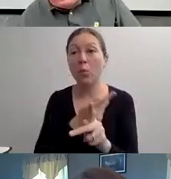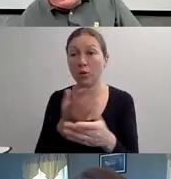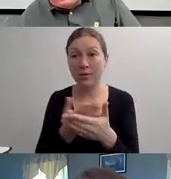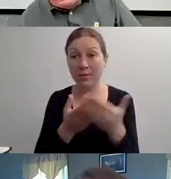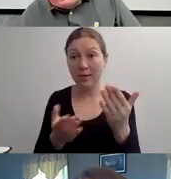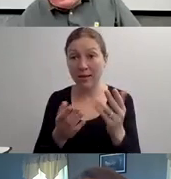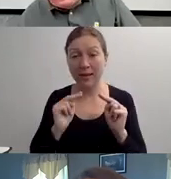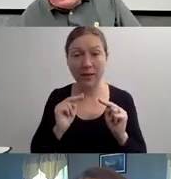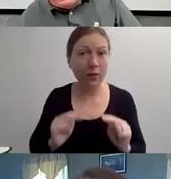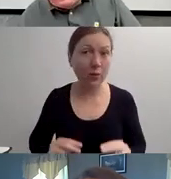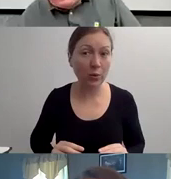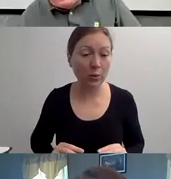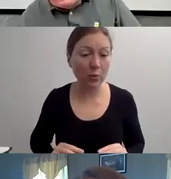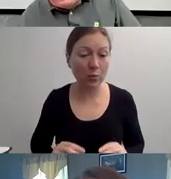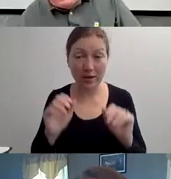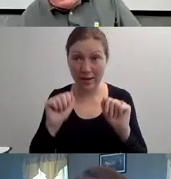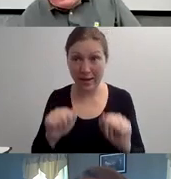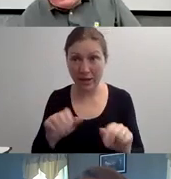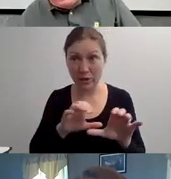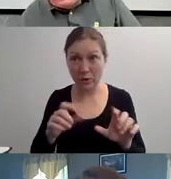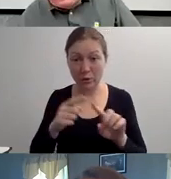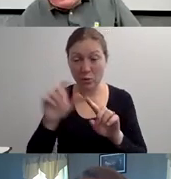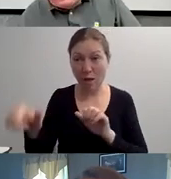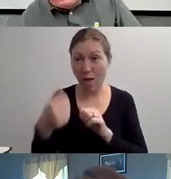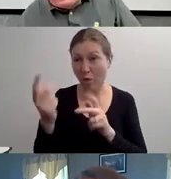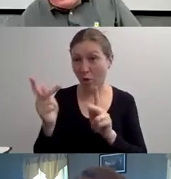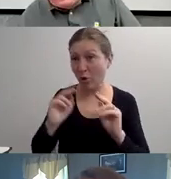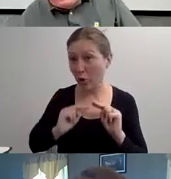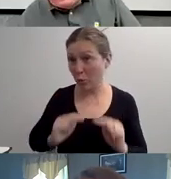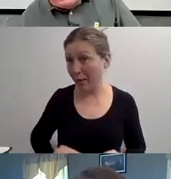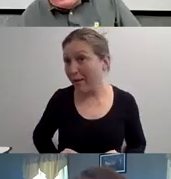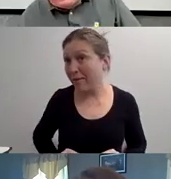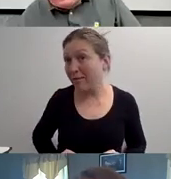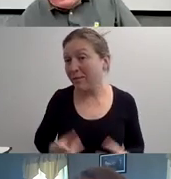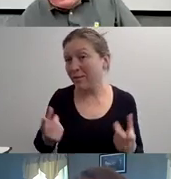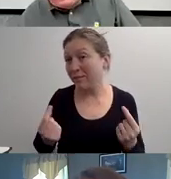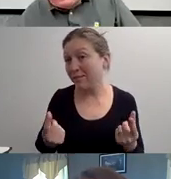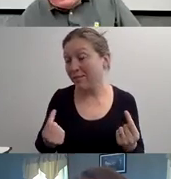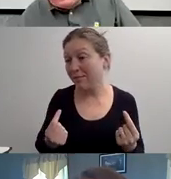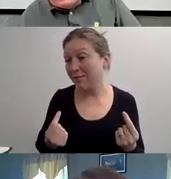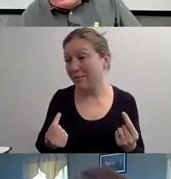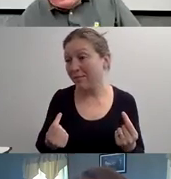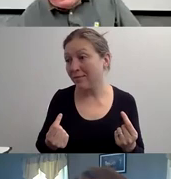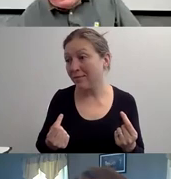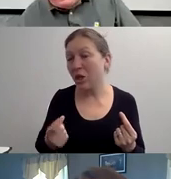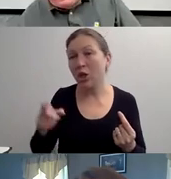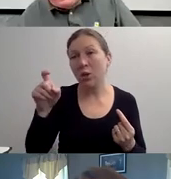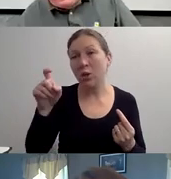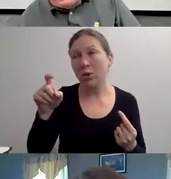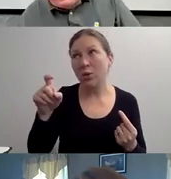AT THEM TELLING THE PERSON, YOU KNOW, THAT'S WHEN YOU REALIZE, WORDS ARE REALLY, REALLY POWERFUL."